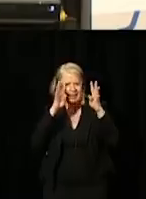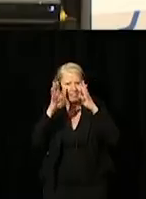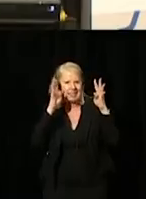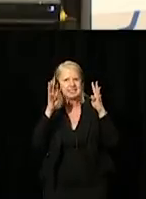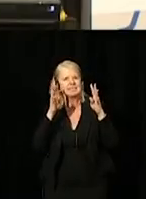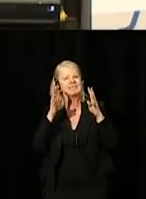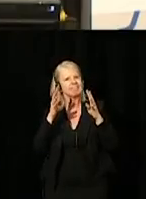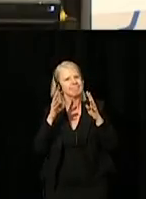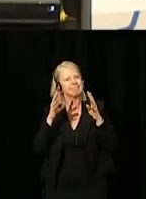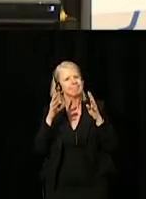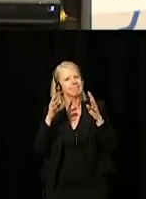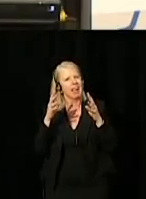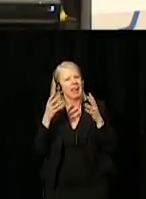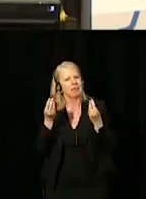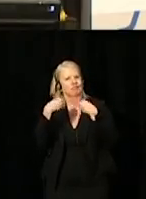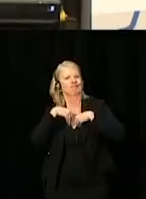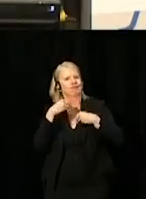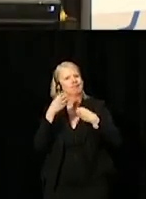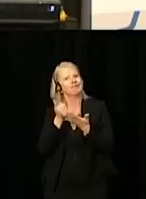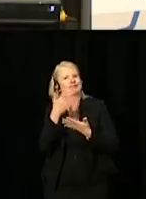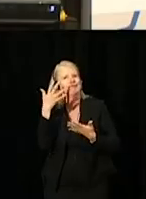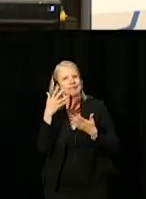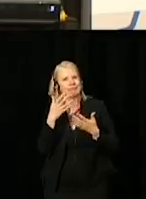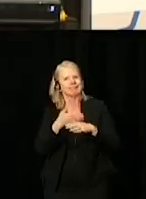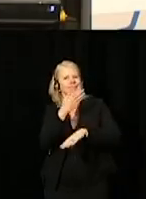and really to enrich and increase our base of knowledge.